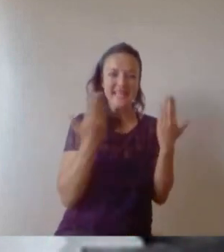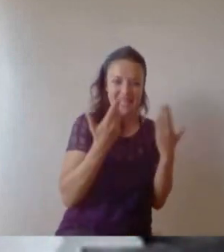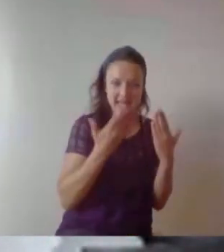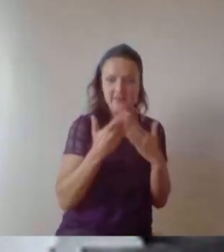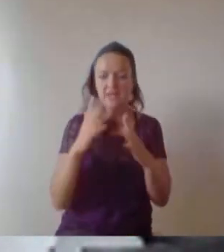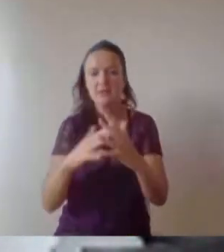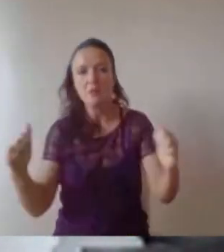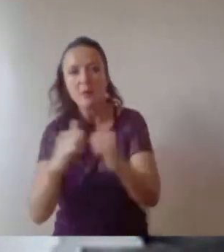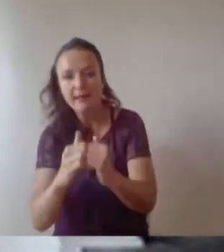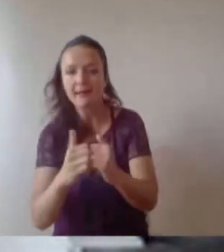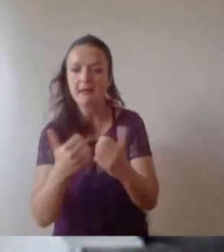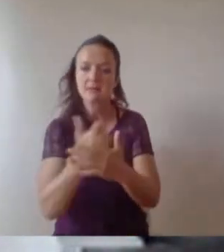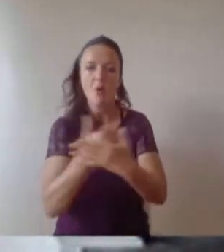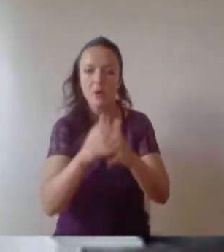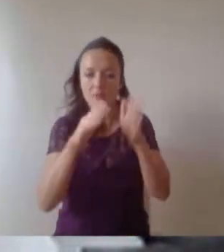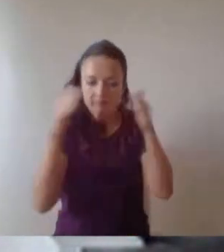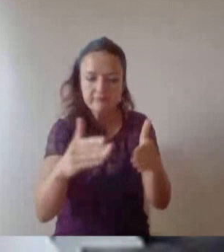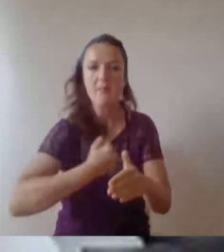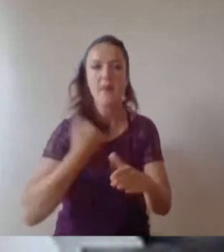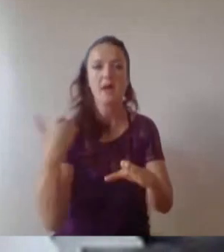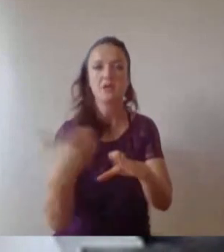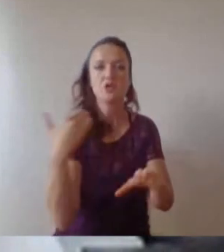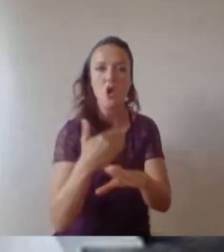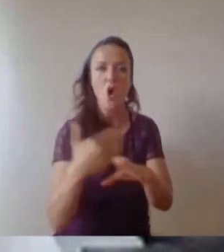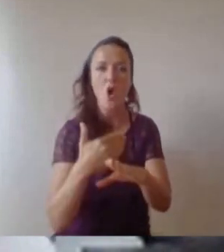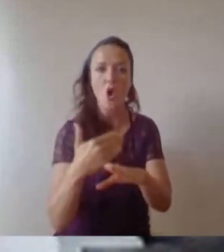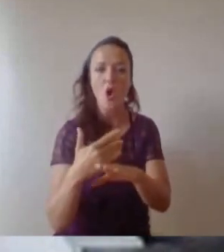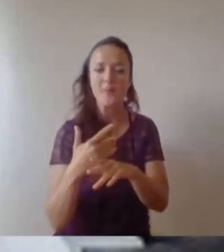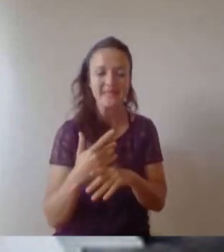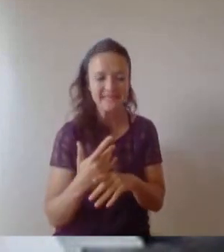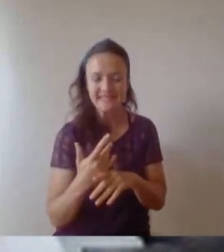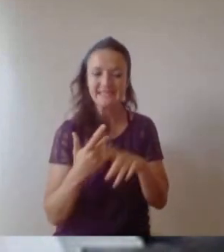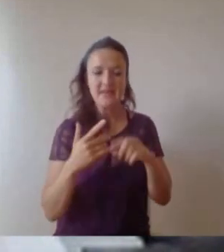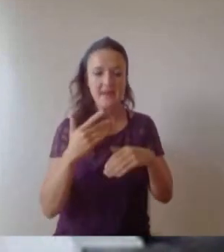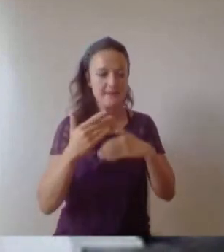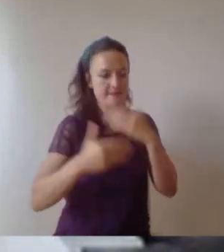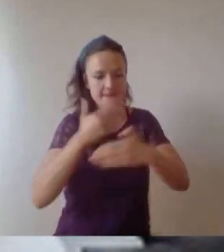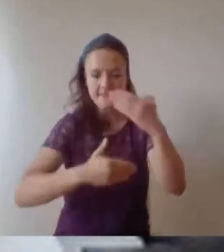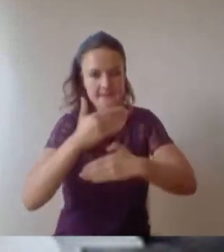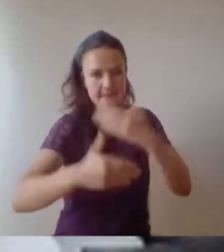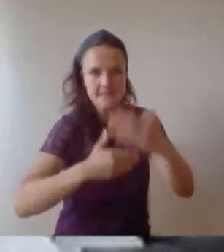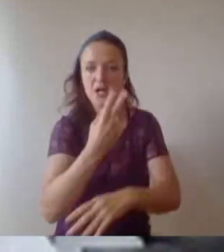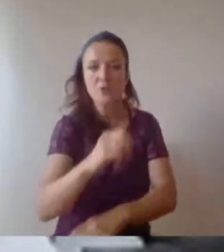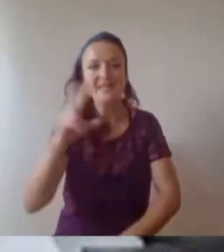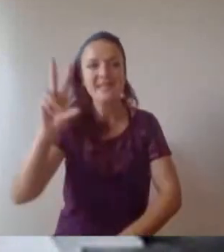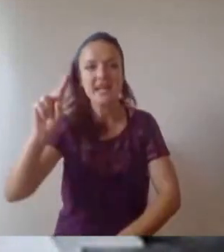So fast forward a few years to 2012, I took that ultimate leap of faith. I took a long hard look in the mirror and I realised I was living for my